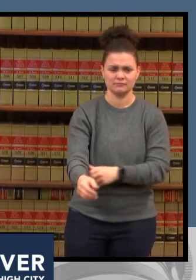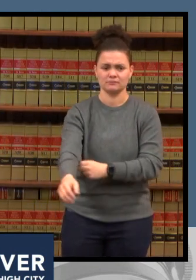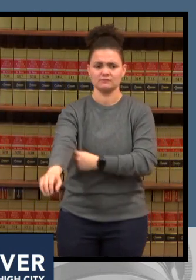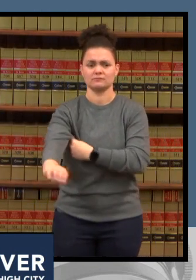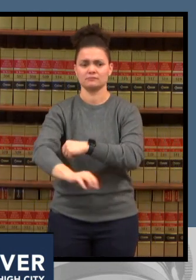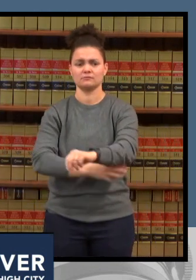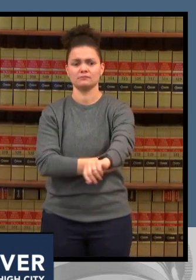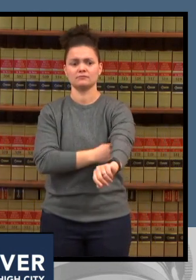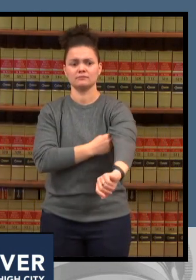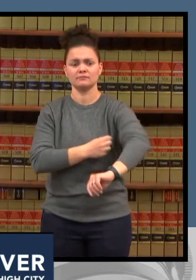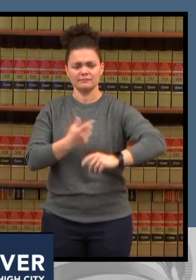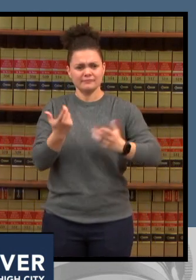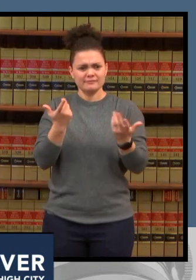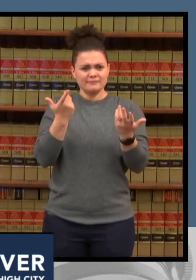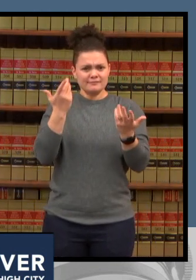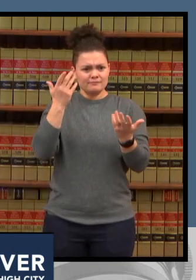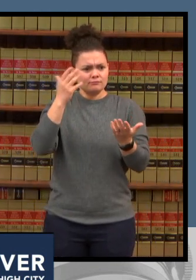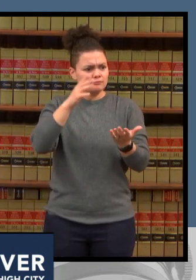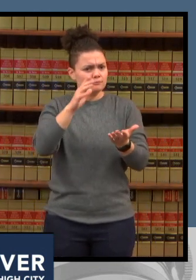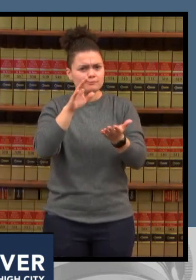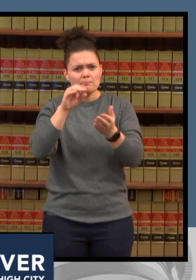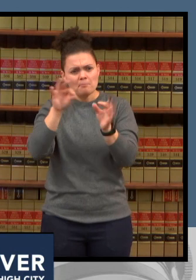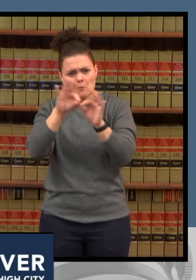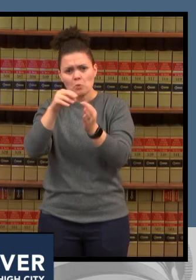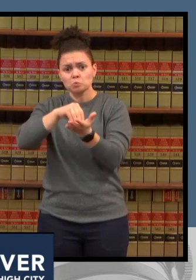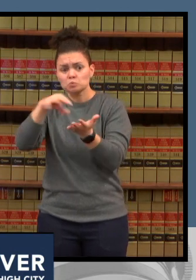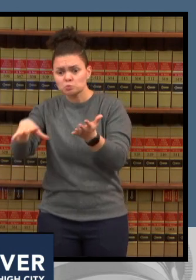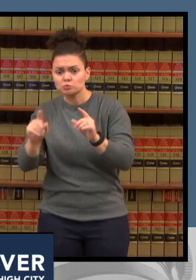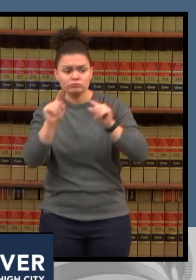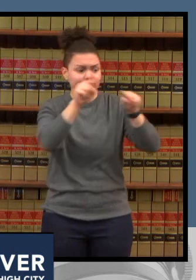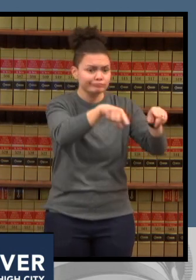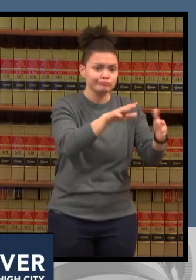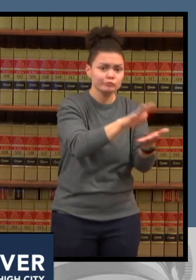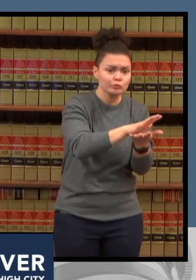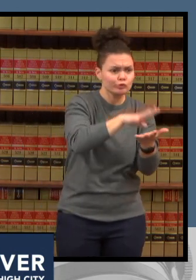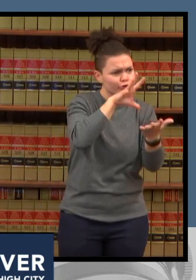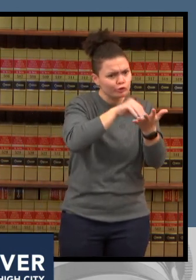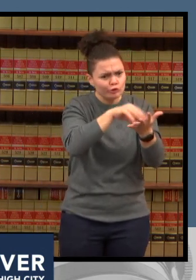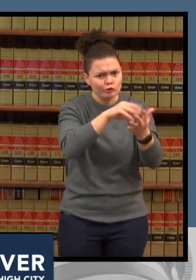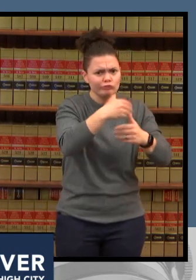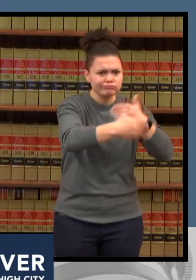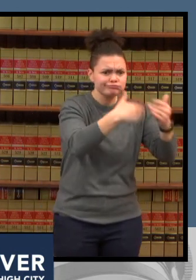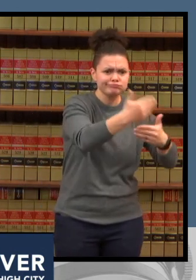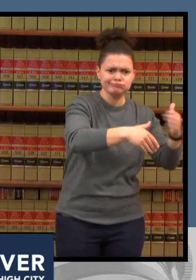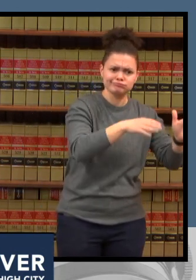when they're physically present in school and in person learning is critical for the mental